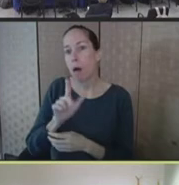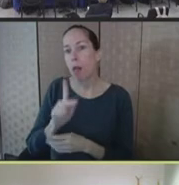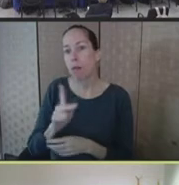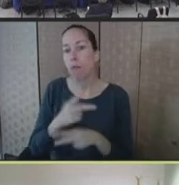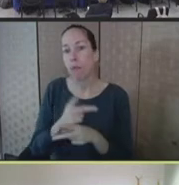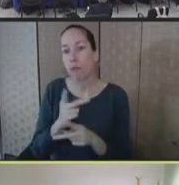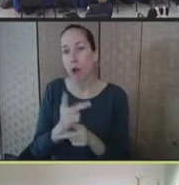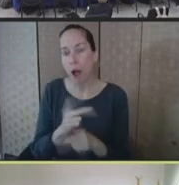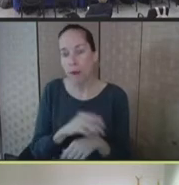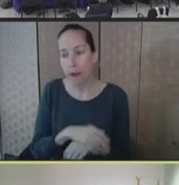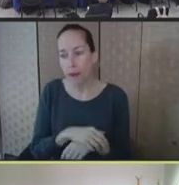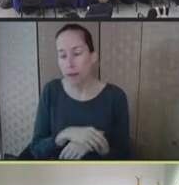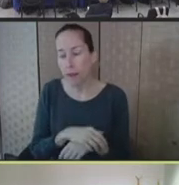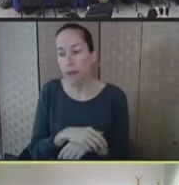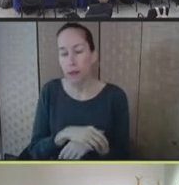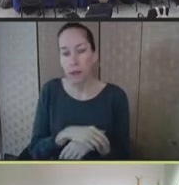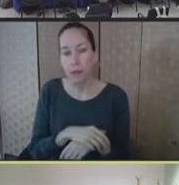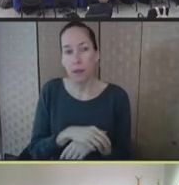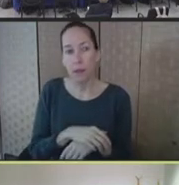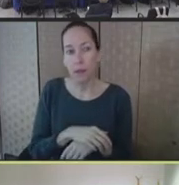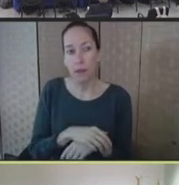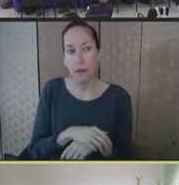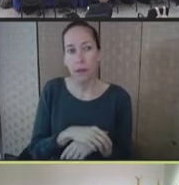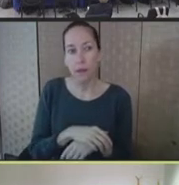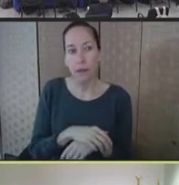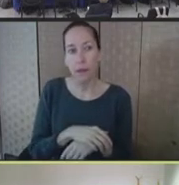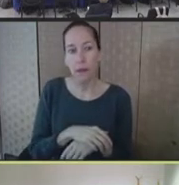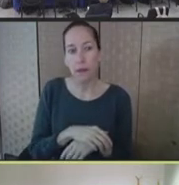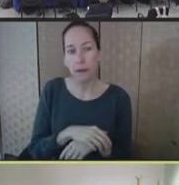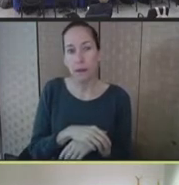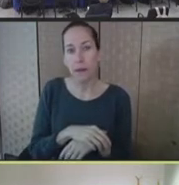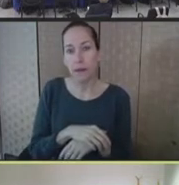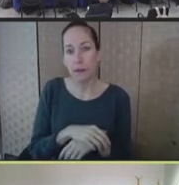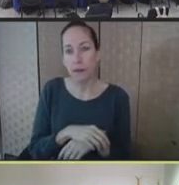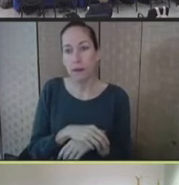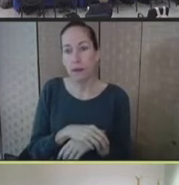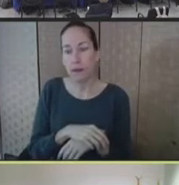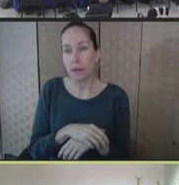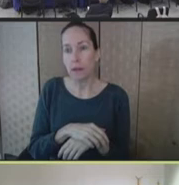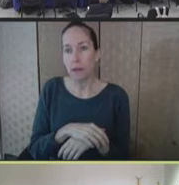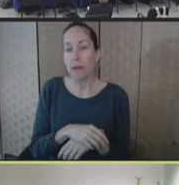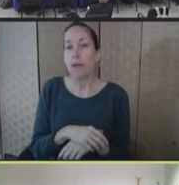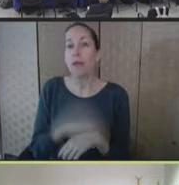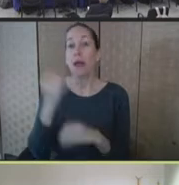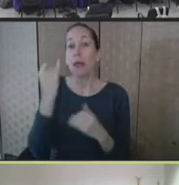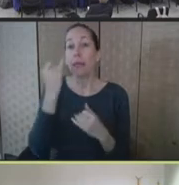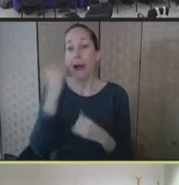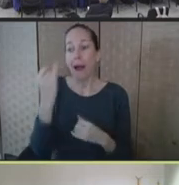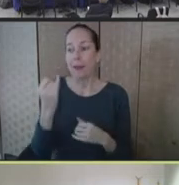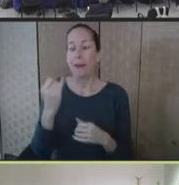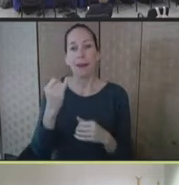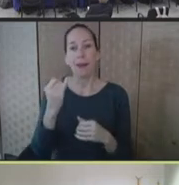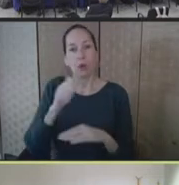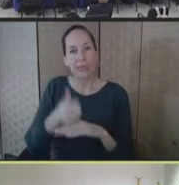Bavarian Nordic, processed into additional patient ready doses. And that effort is ongoing, and we